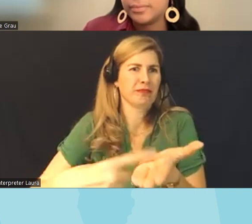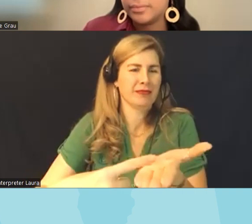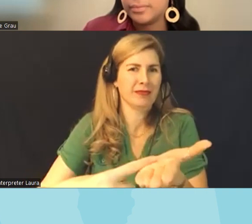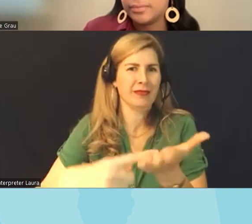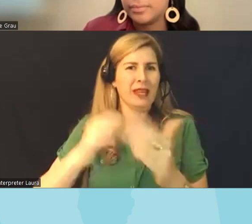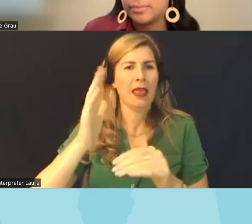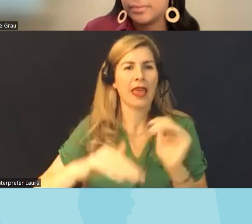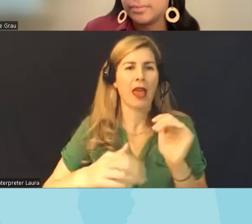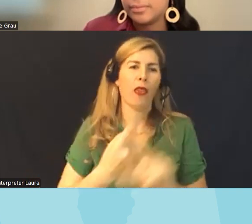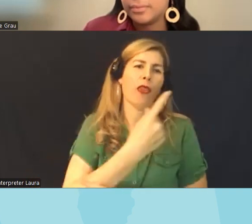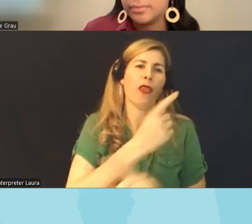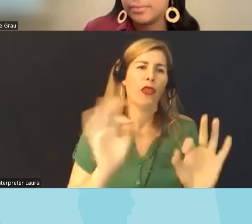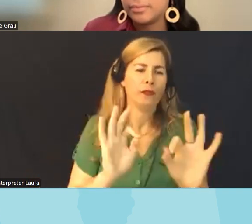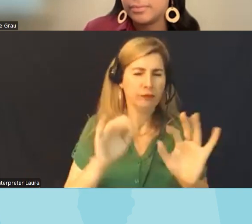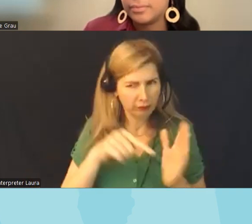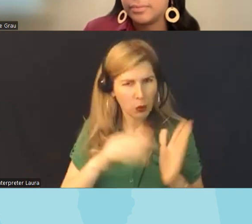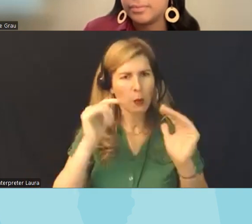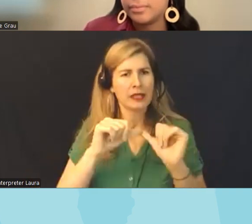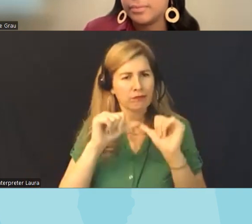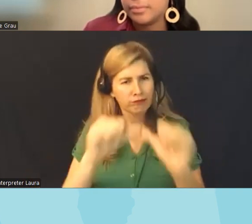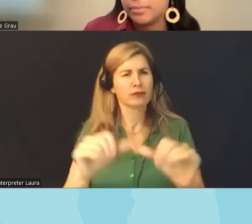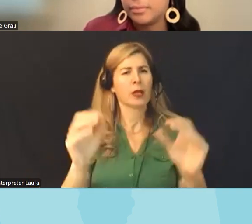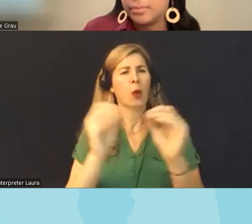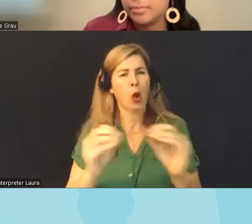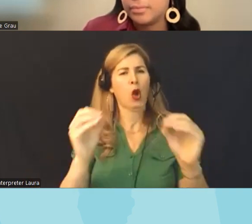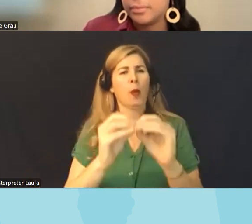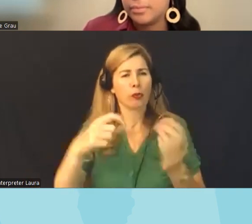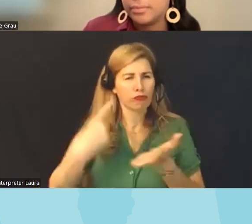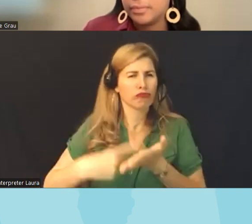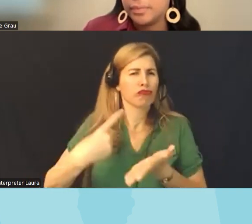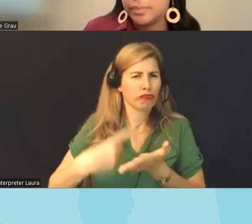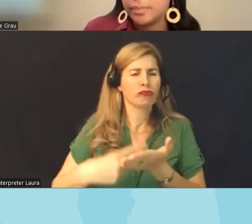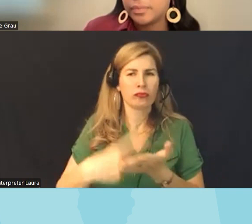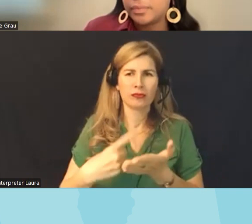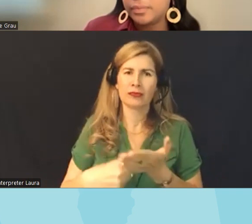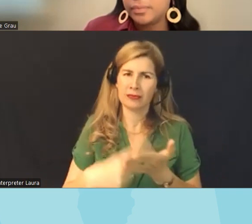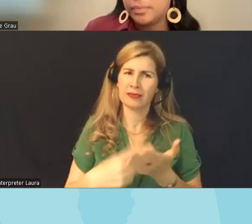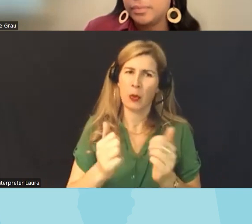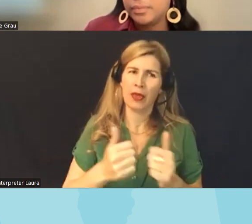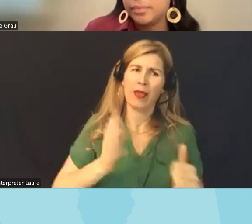one-off conversation um both um um you know between our Affiliates and then also um with